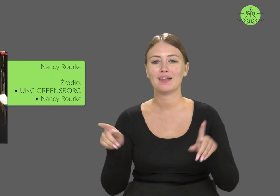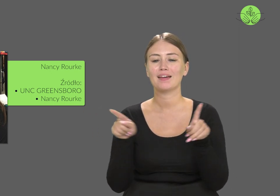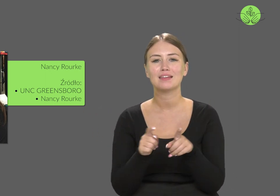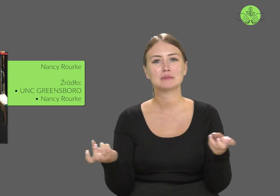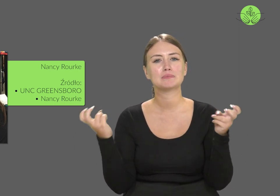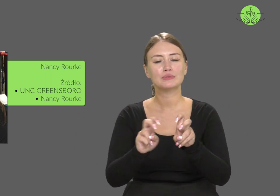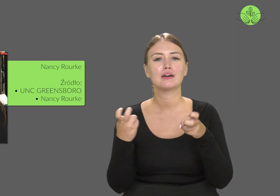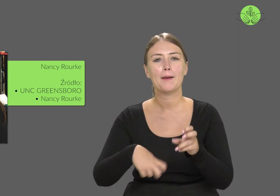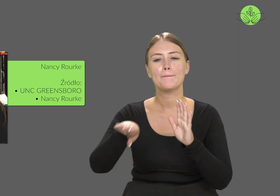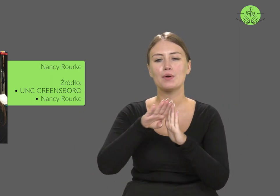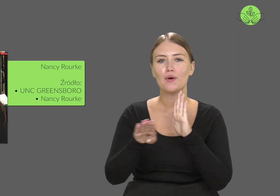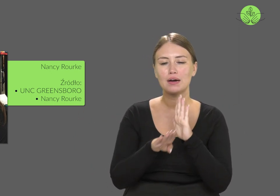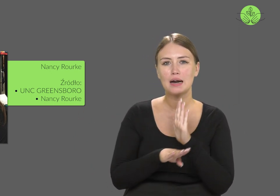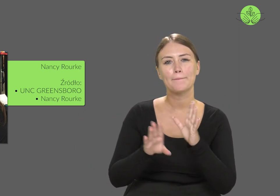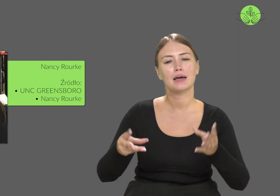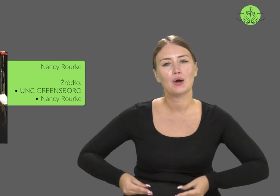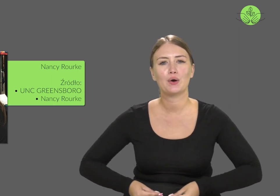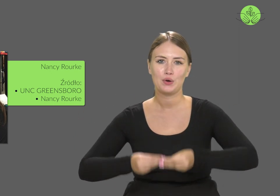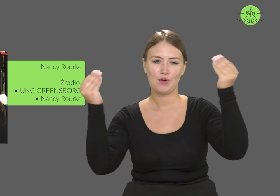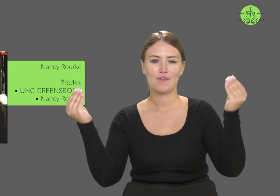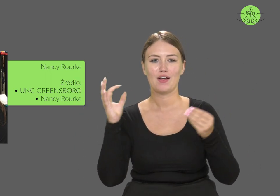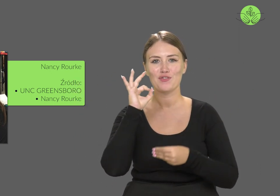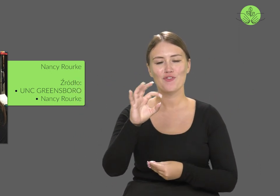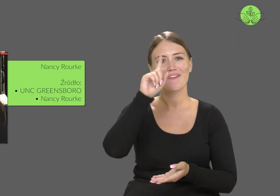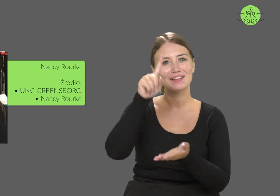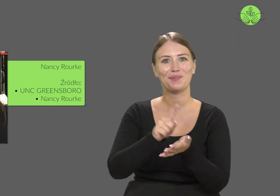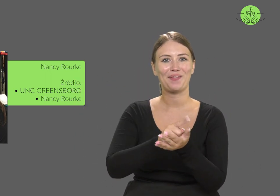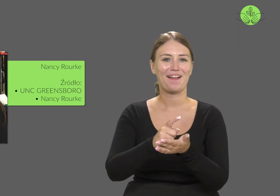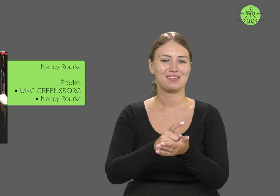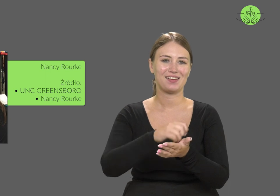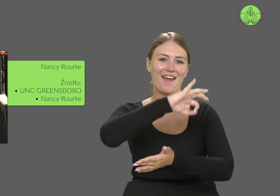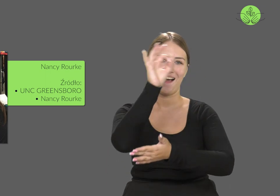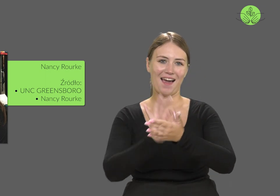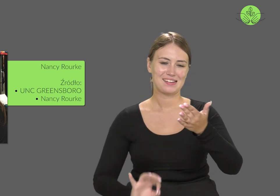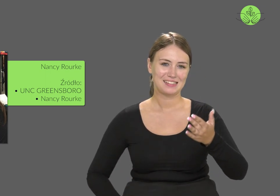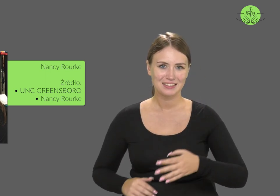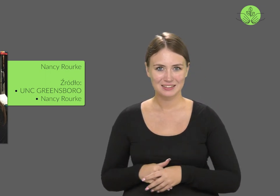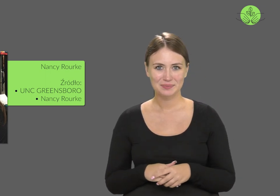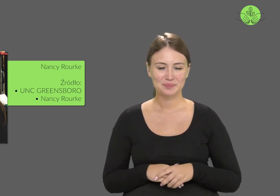as well as creating programs to develop their artistic abilities.